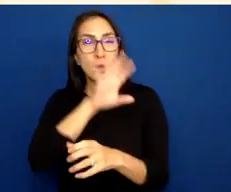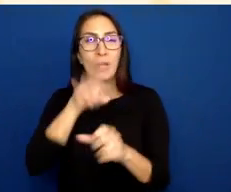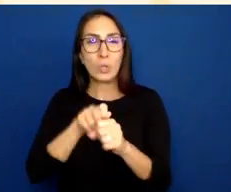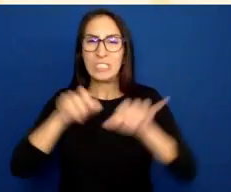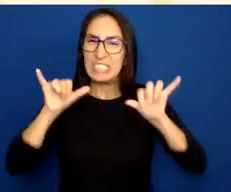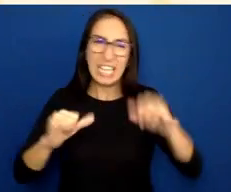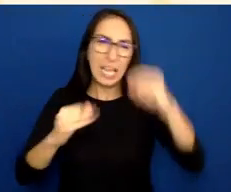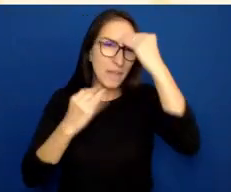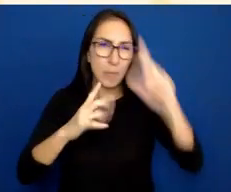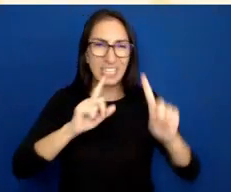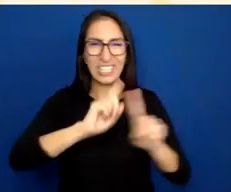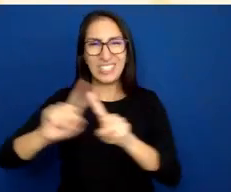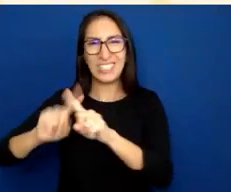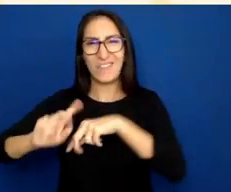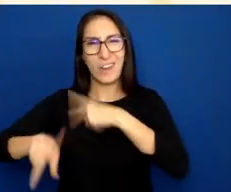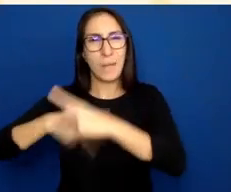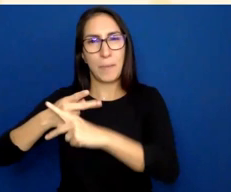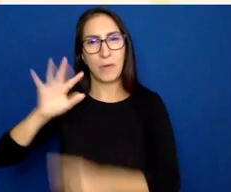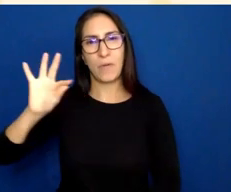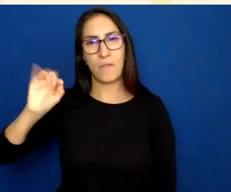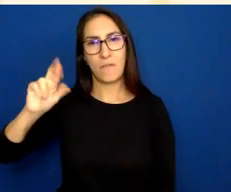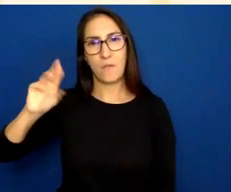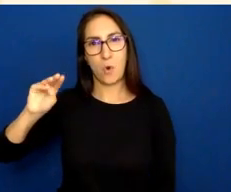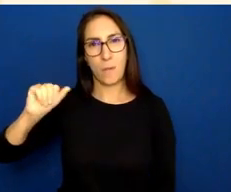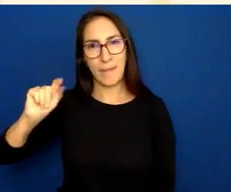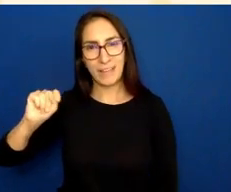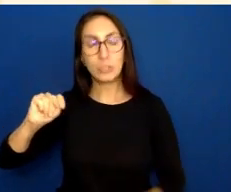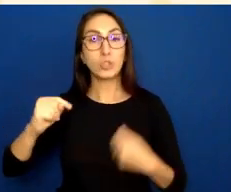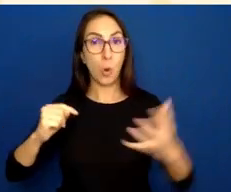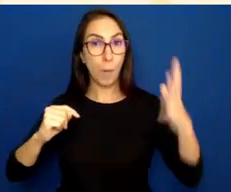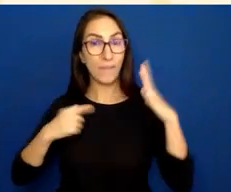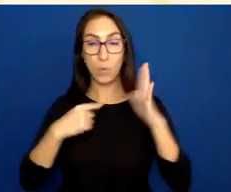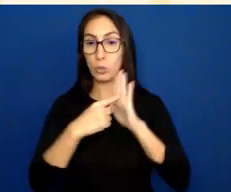So when I was showing slides with text on it, the images